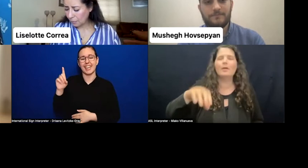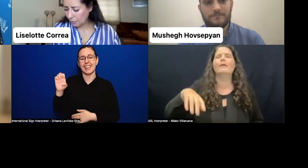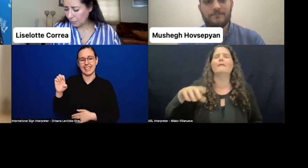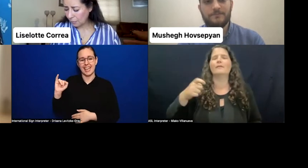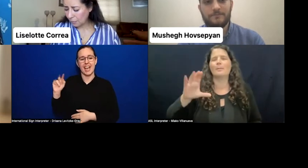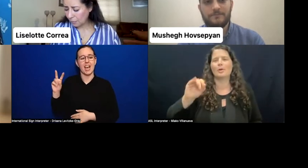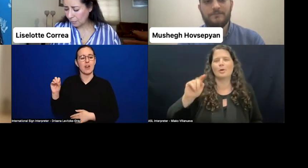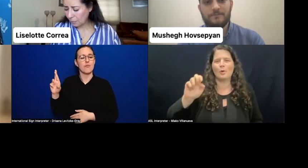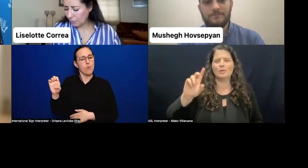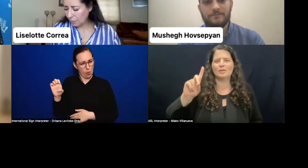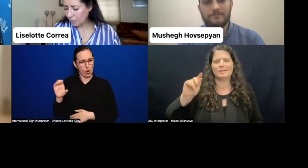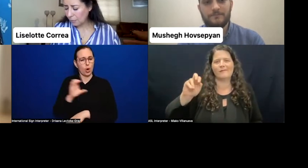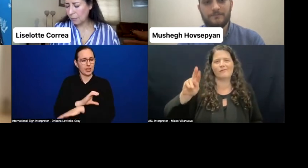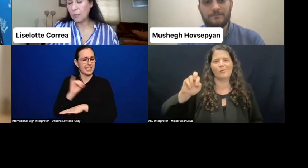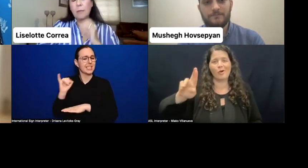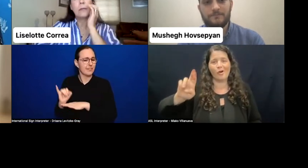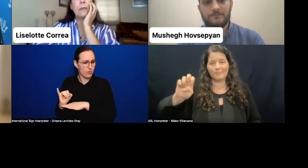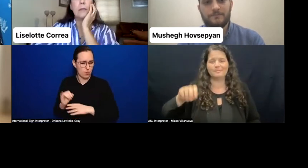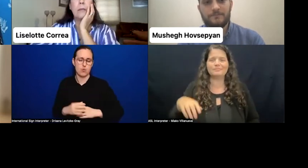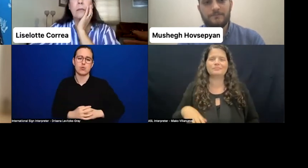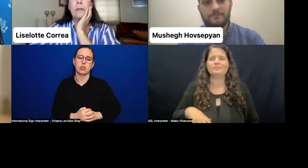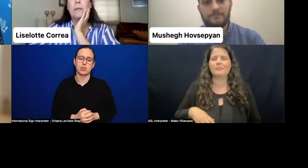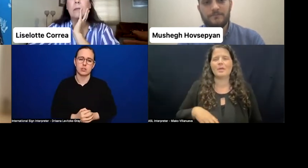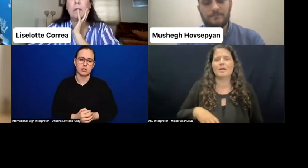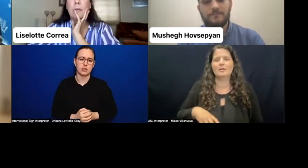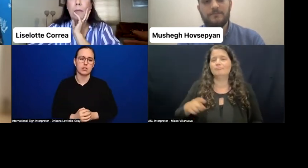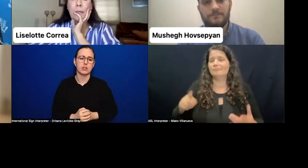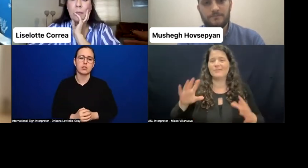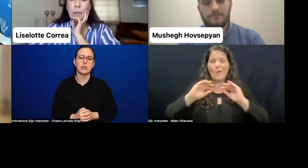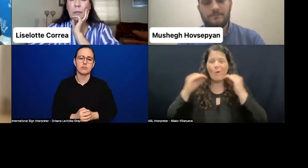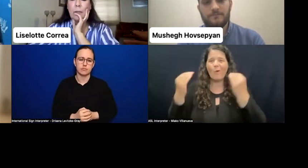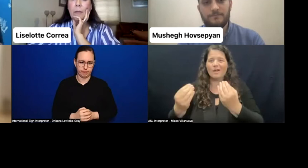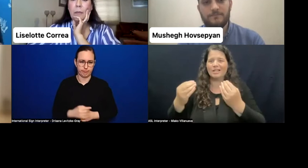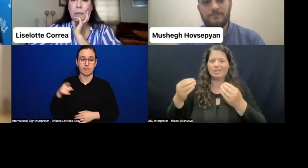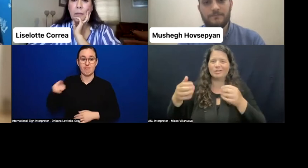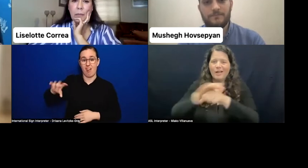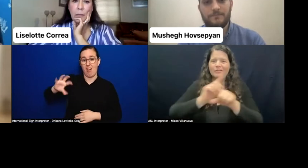is gathering all the types of disabilities in the country. So we are the confederation, OK?